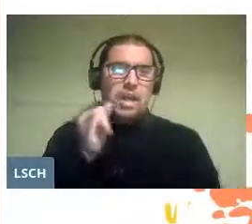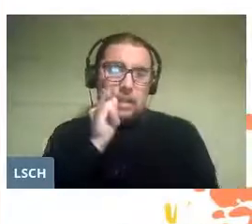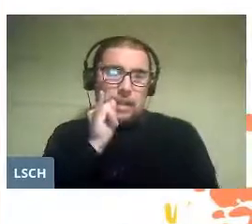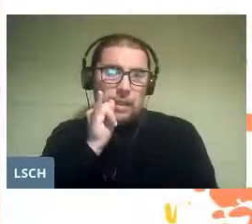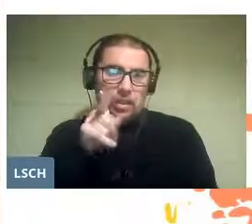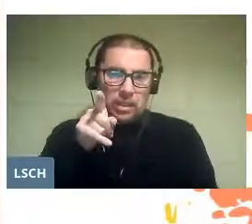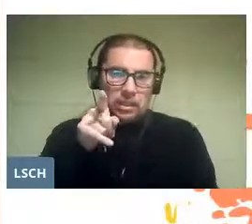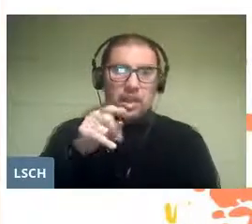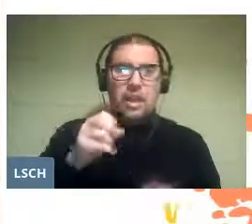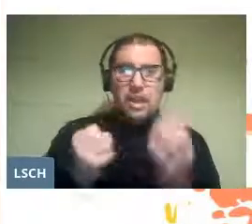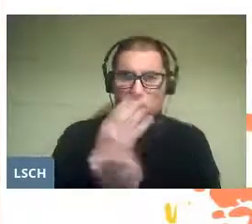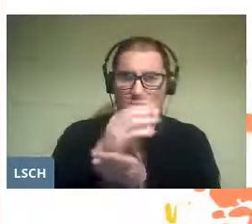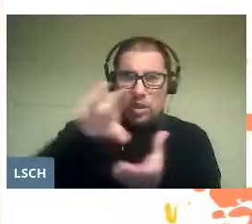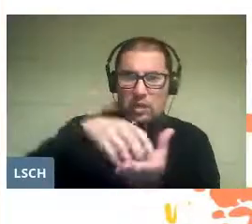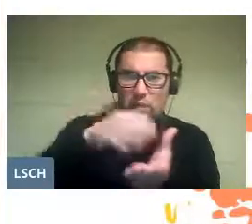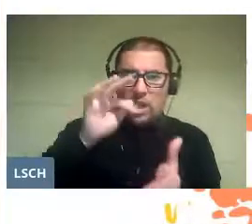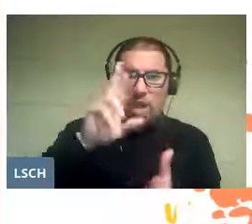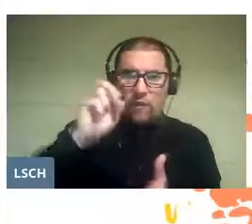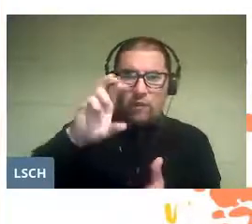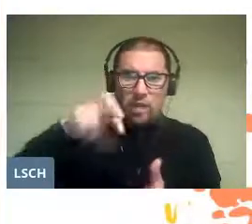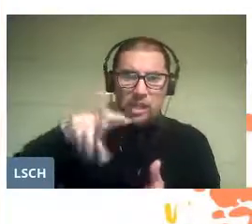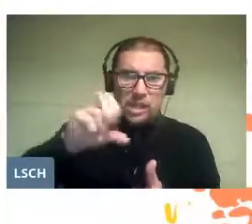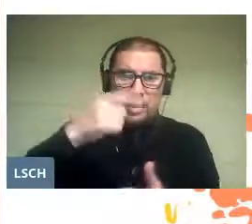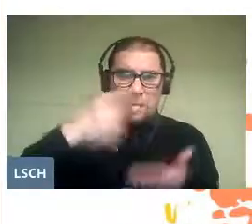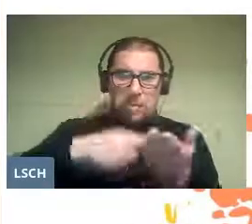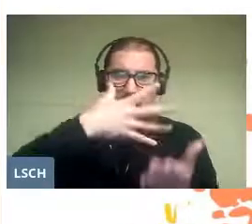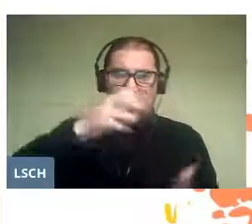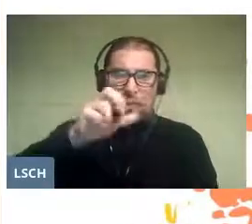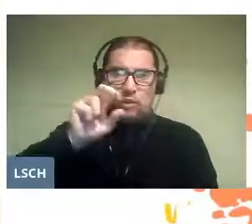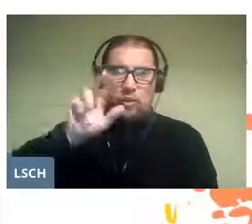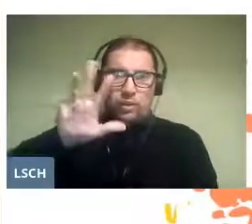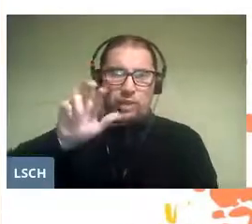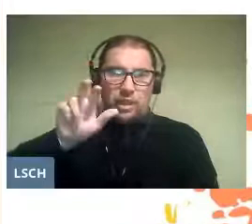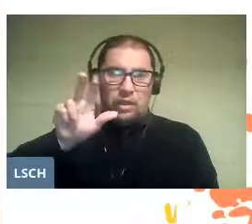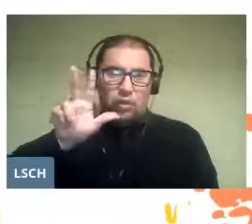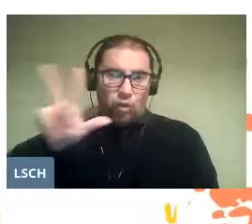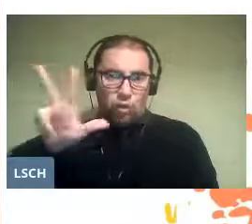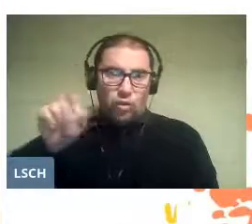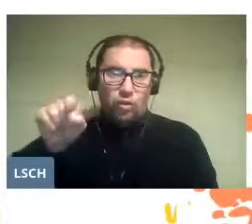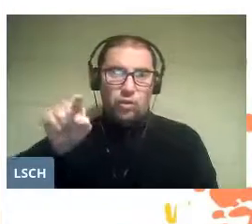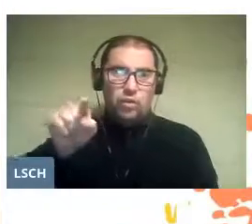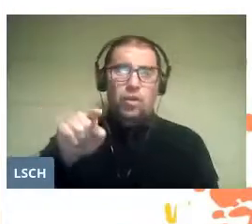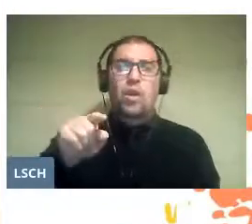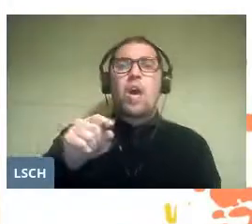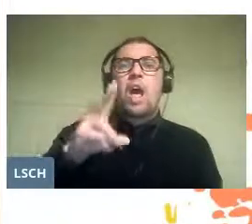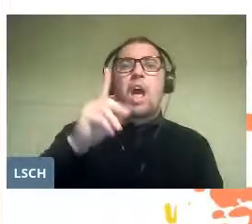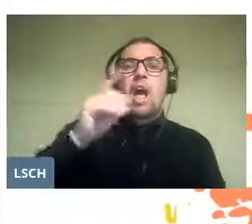in Florence in 1598 with the presentation of Daphne by Jacopo Peri,